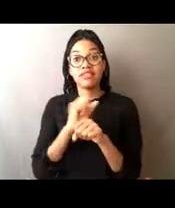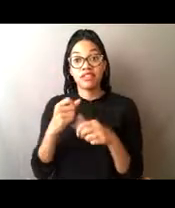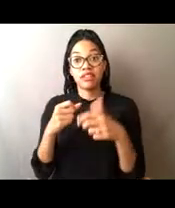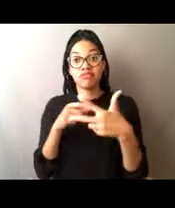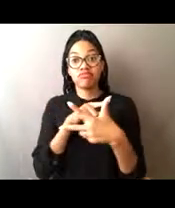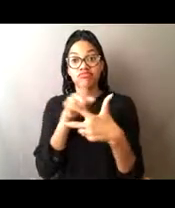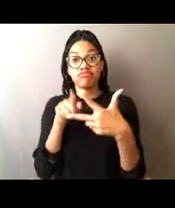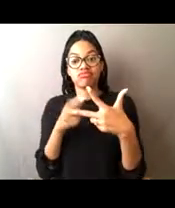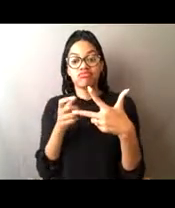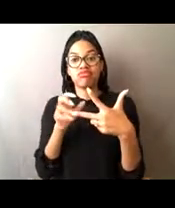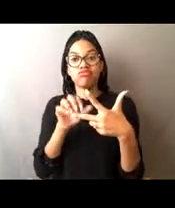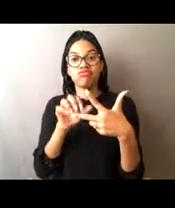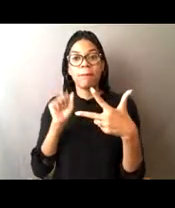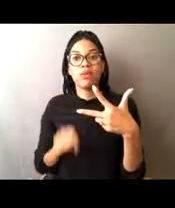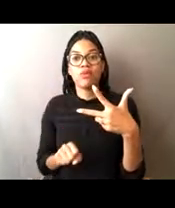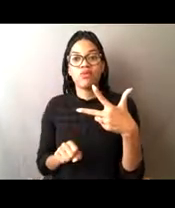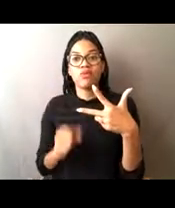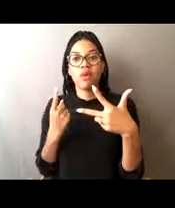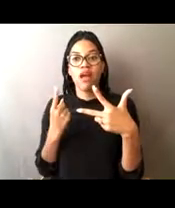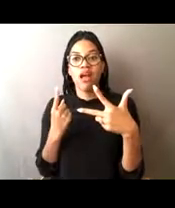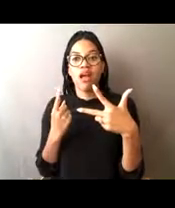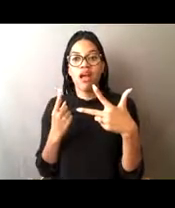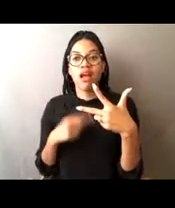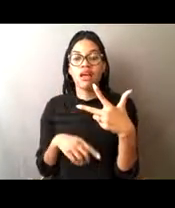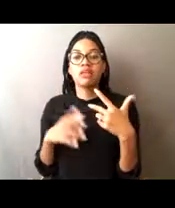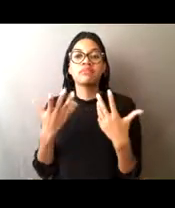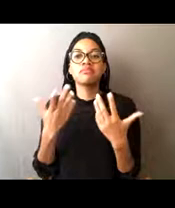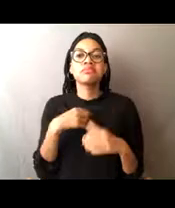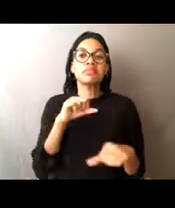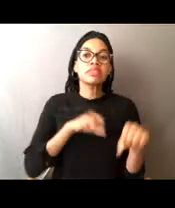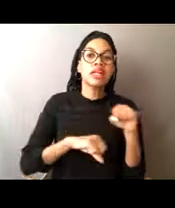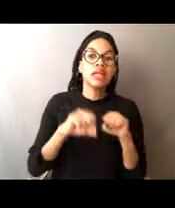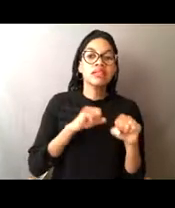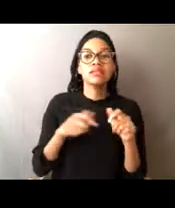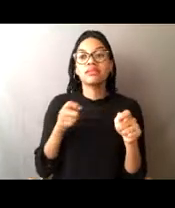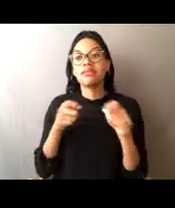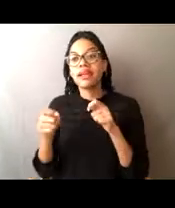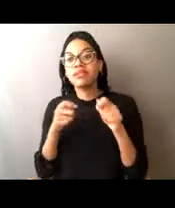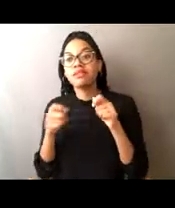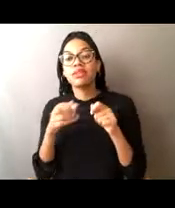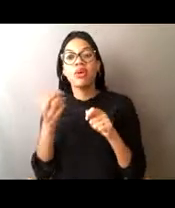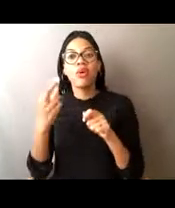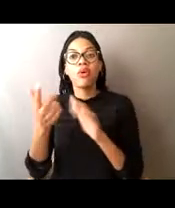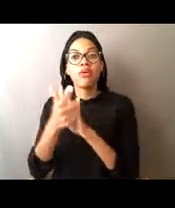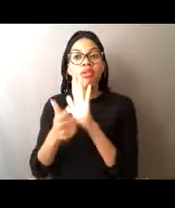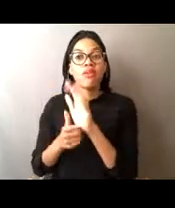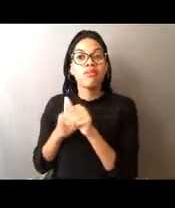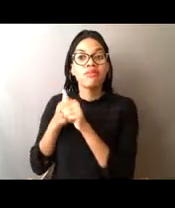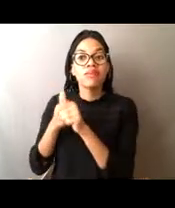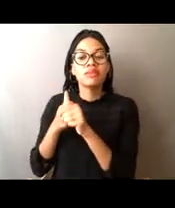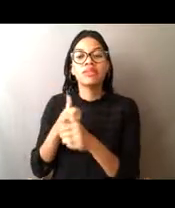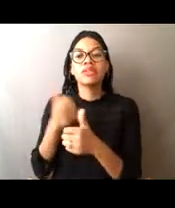if you take science away, if you take management away, or if you take enforcement away?